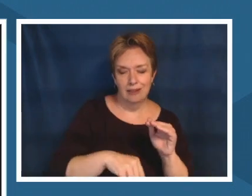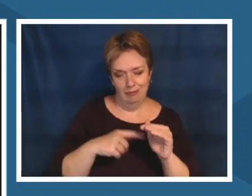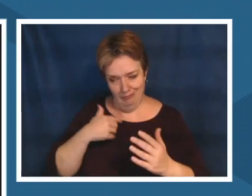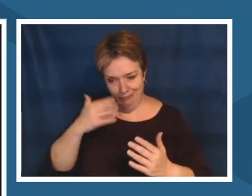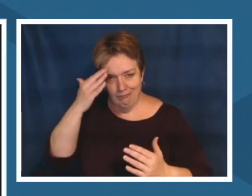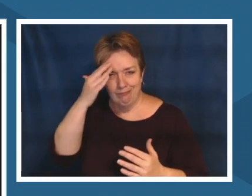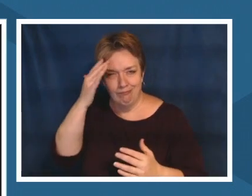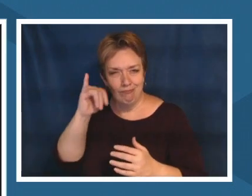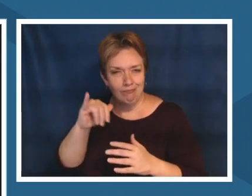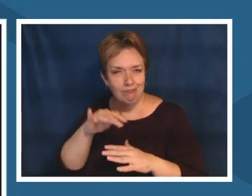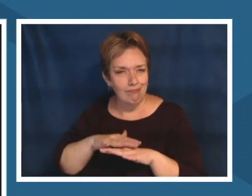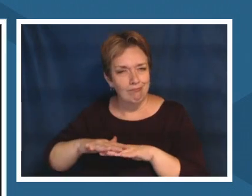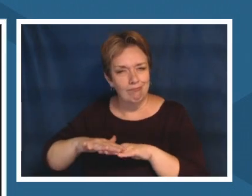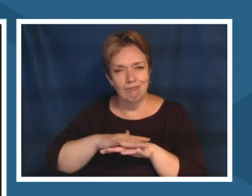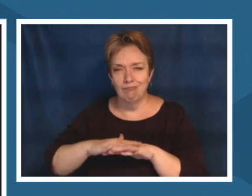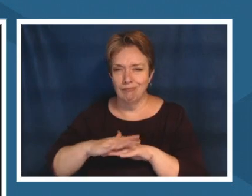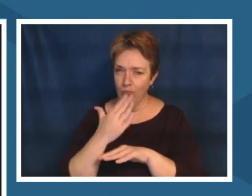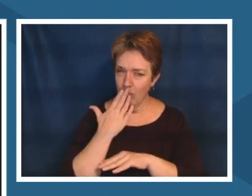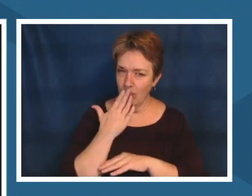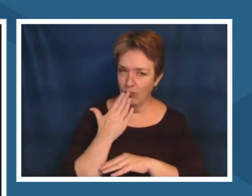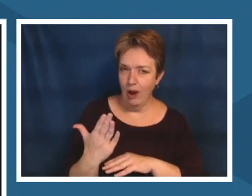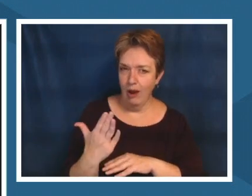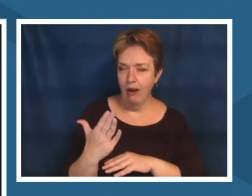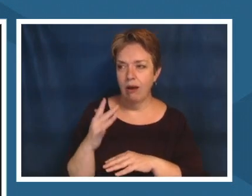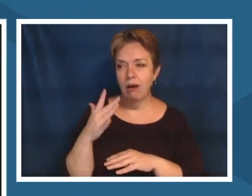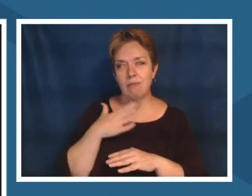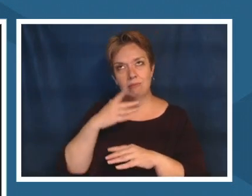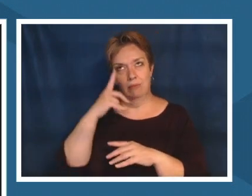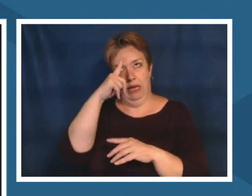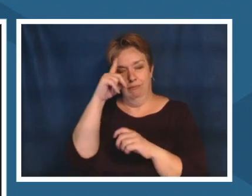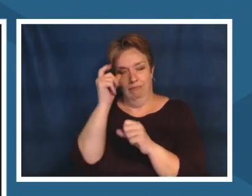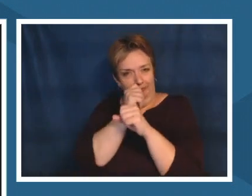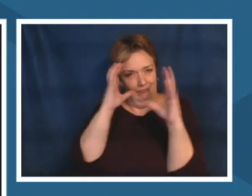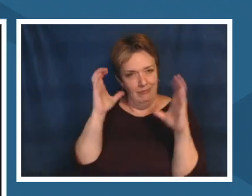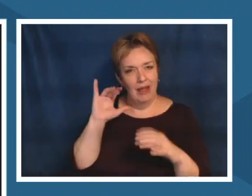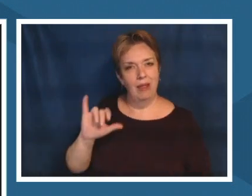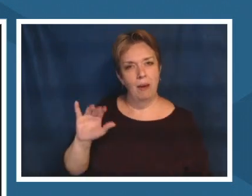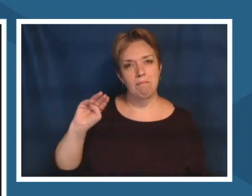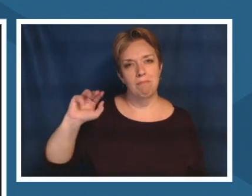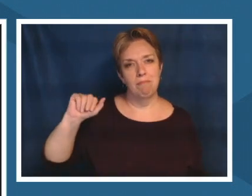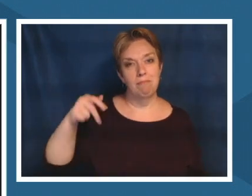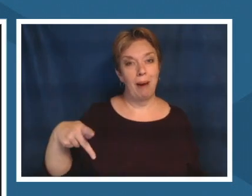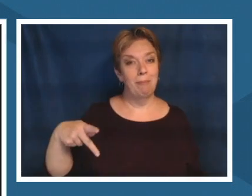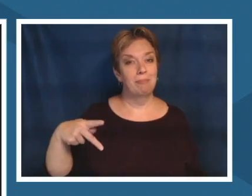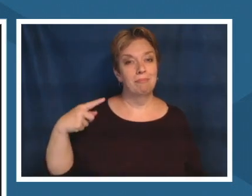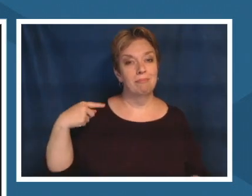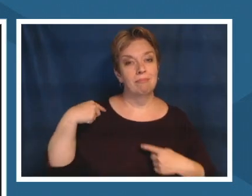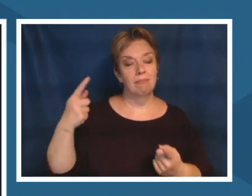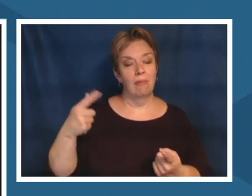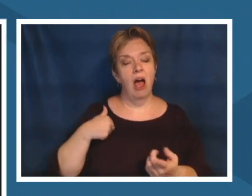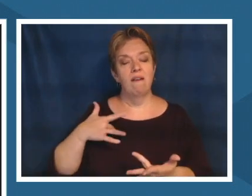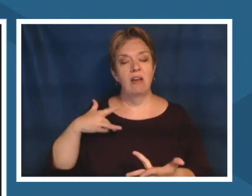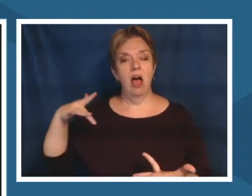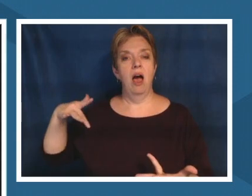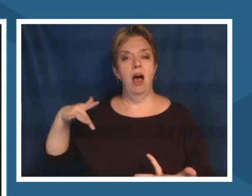it's it's like a map that i've had in my head my entire life that grounds me